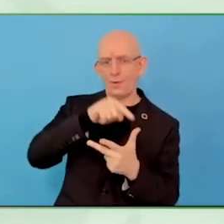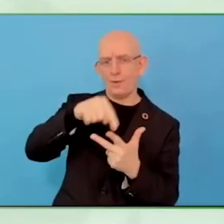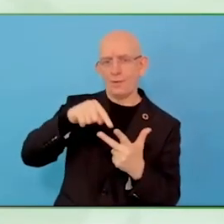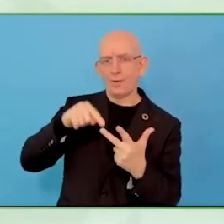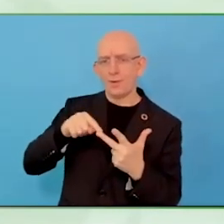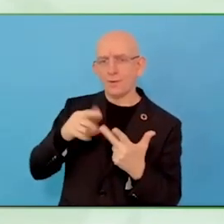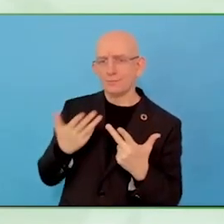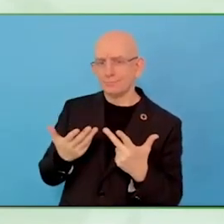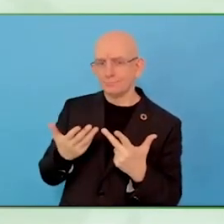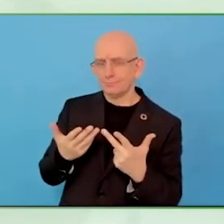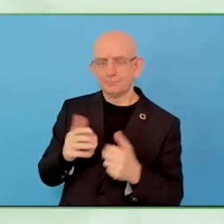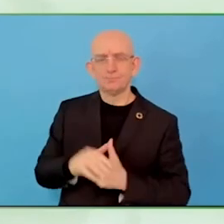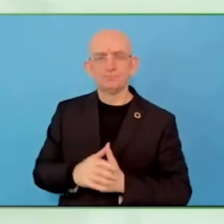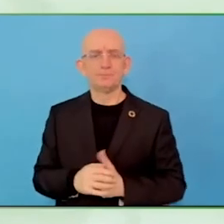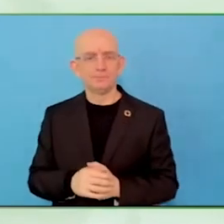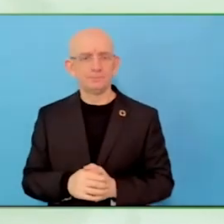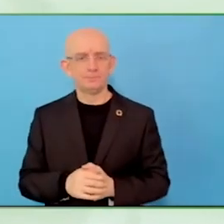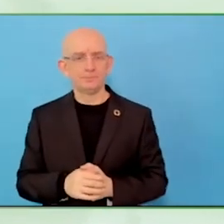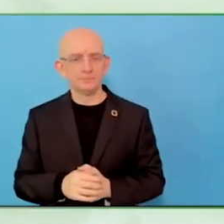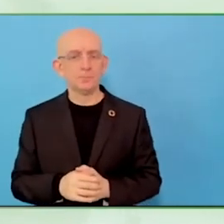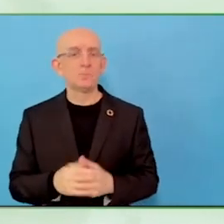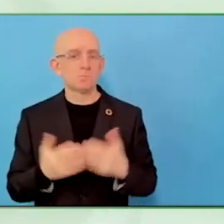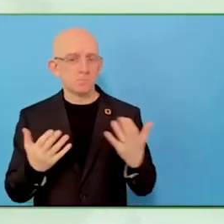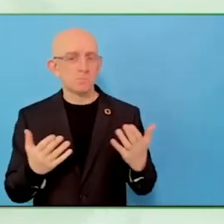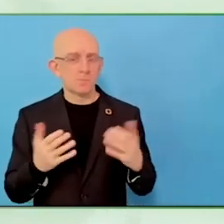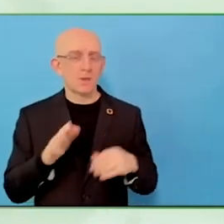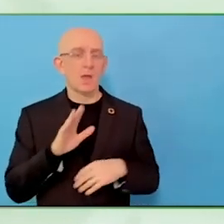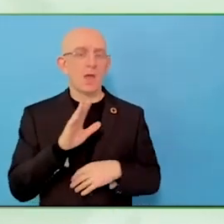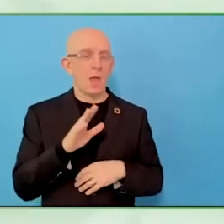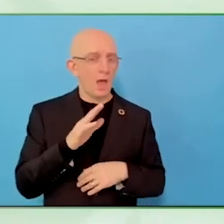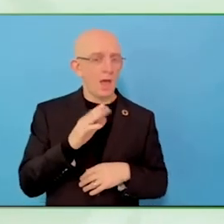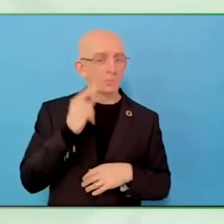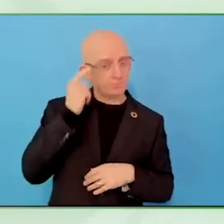This program started in 2008.